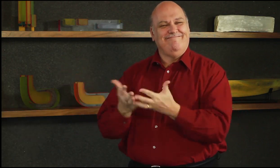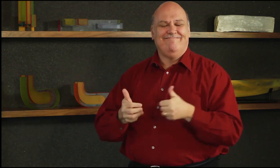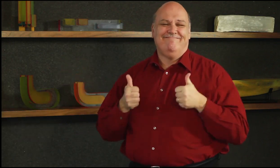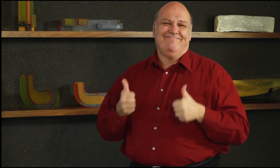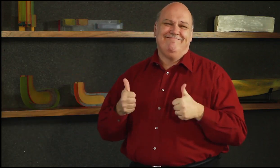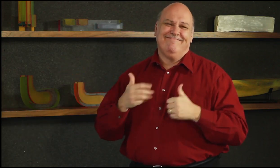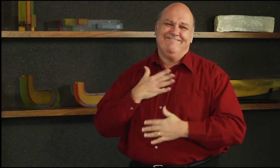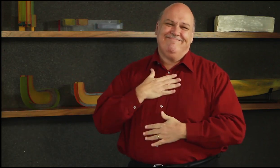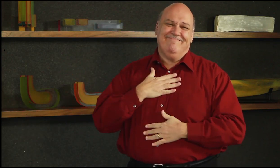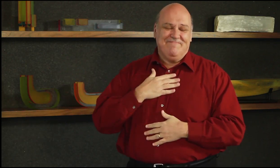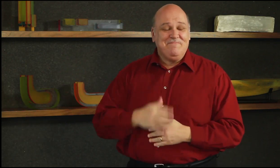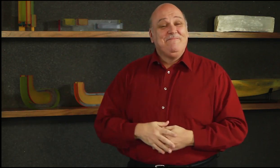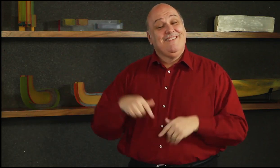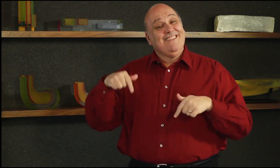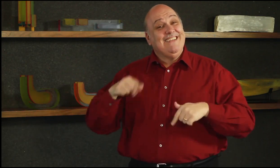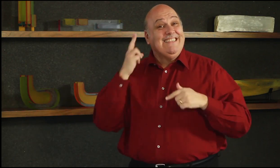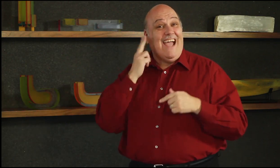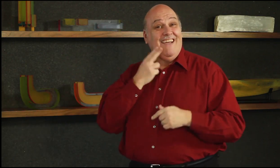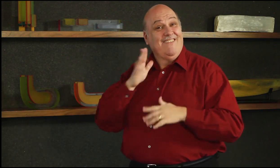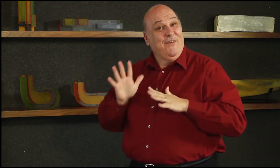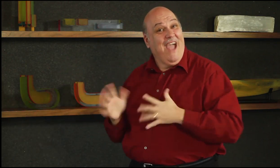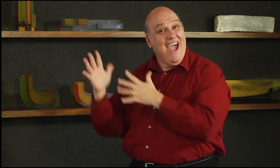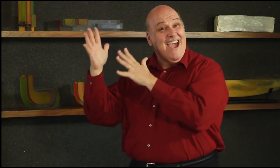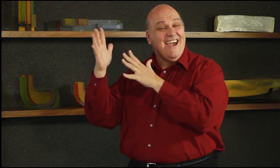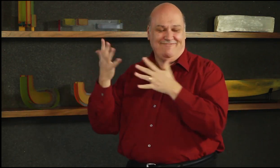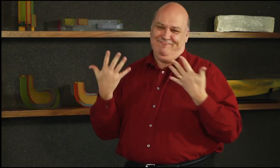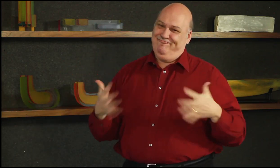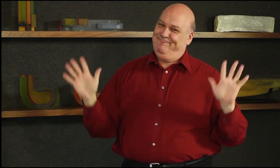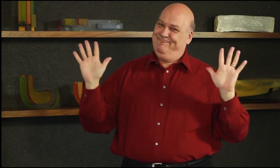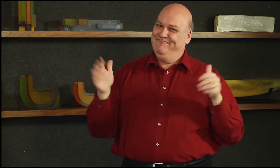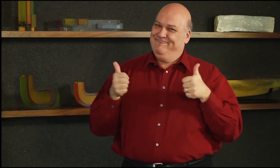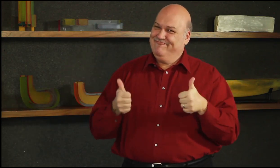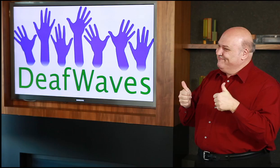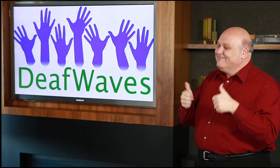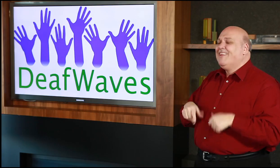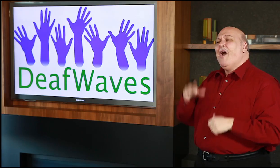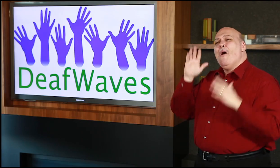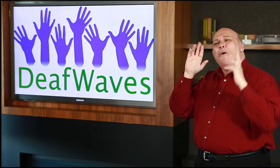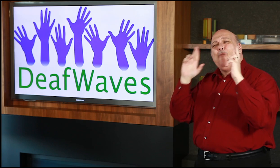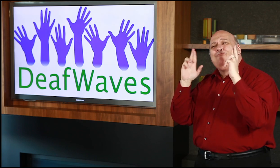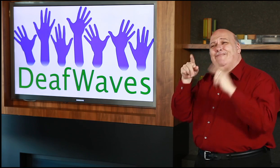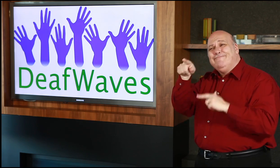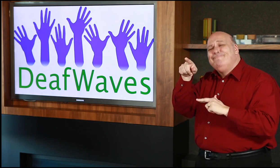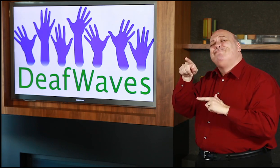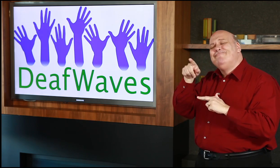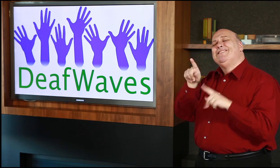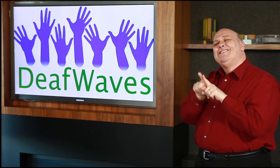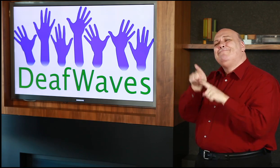our DeafWaves show for today. I hope you